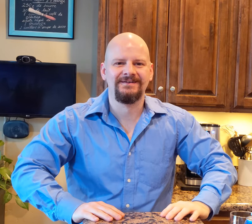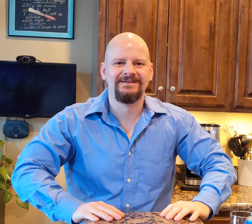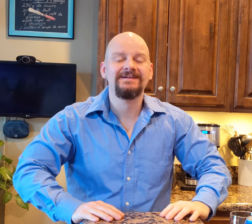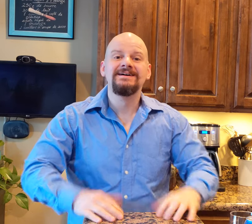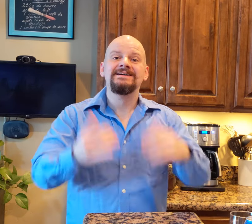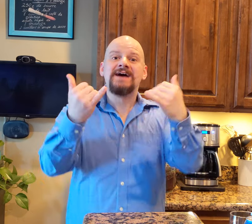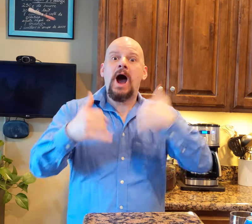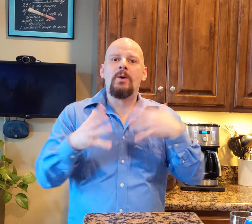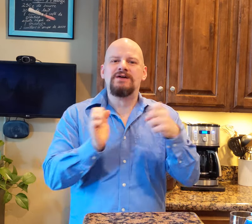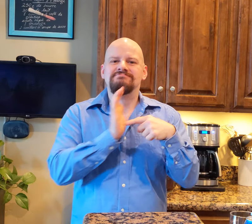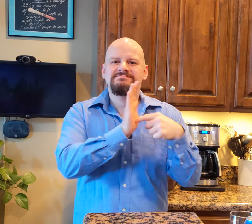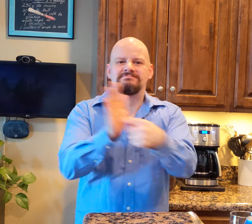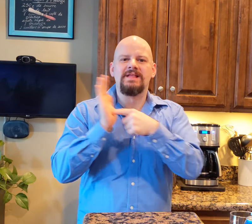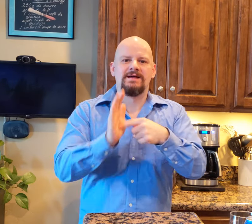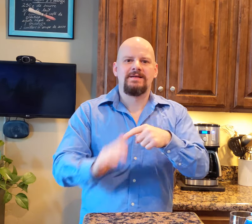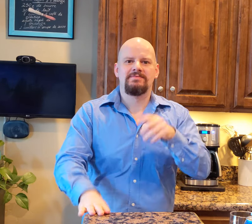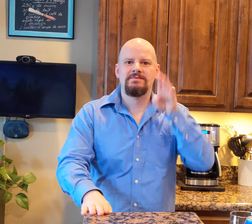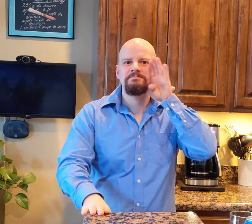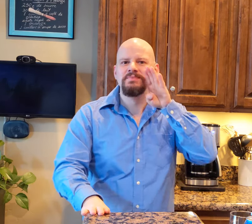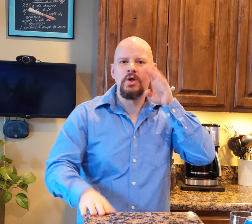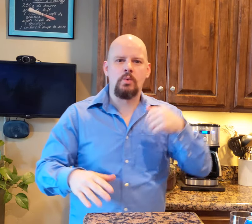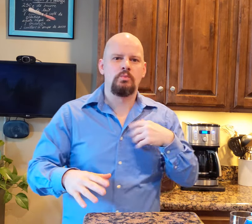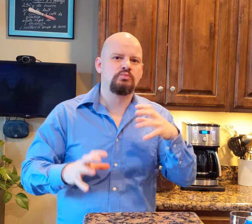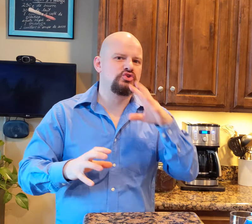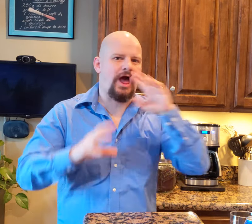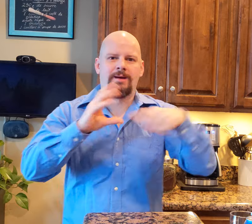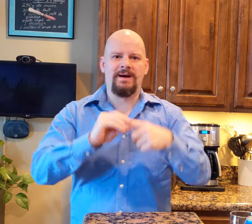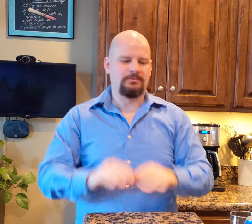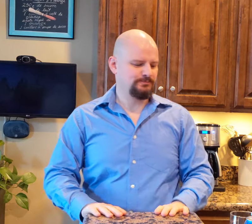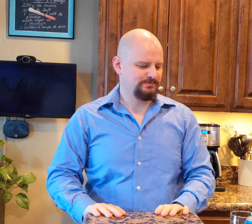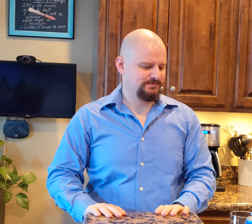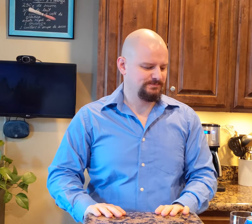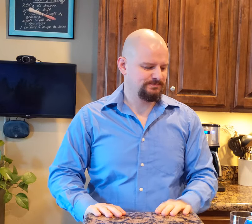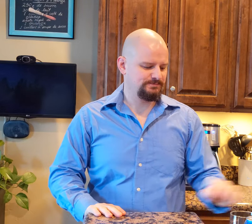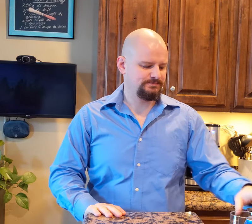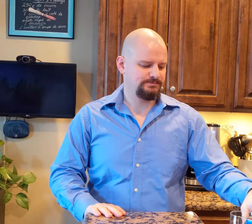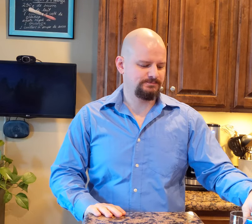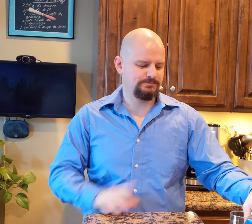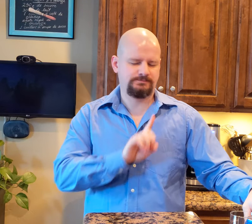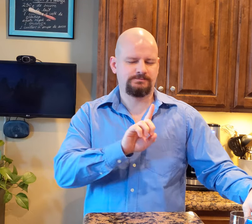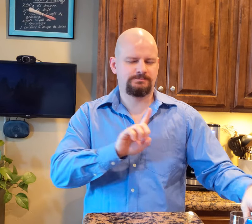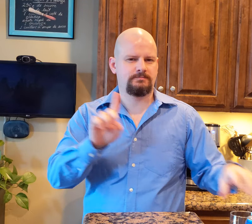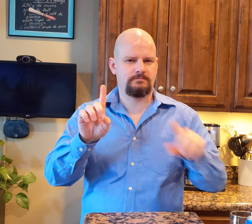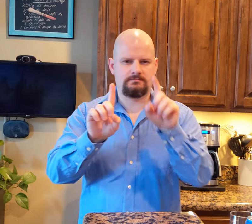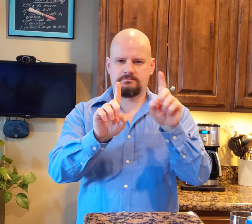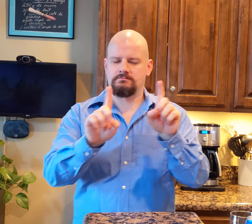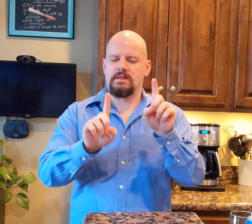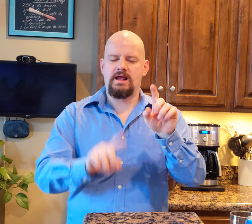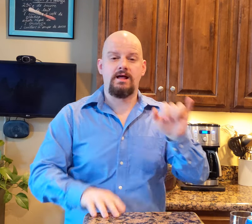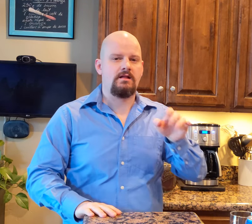Now, I'm going to show you the beer and talk about it. Hold on for a second...